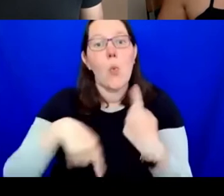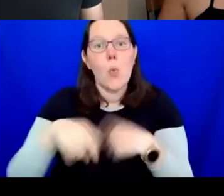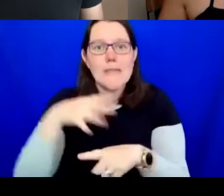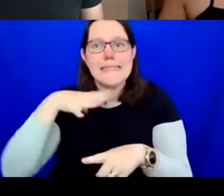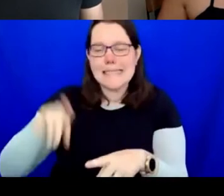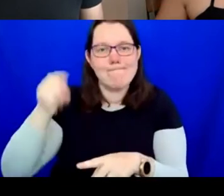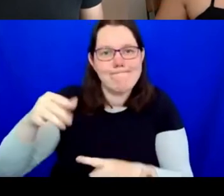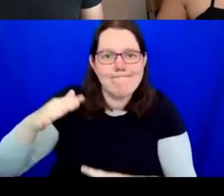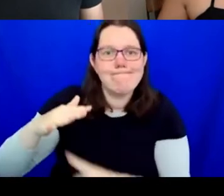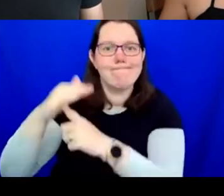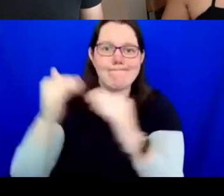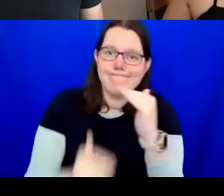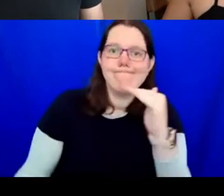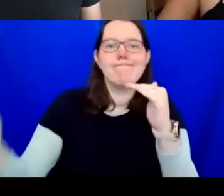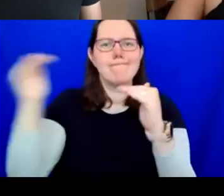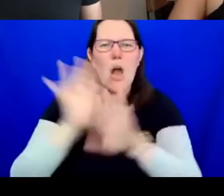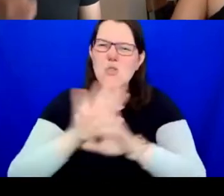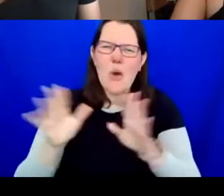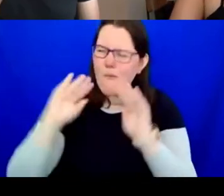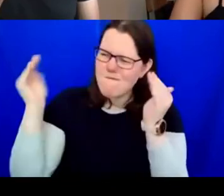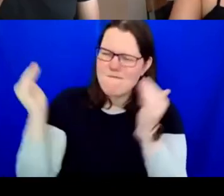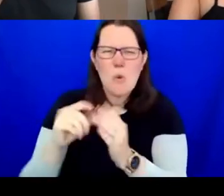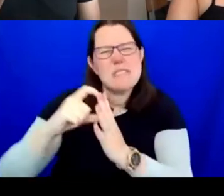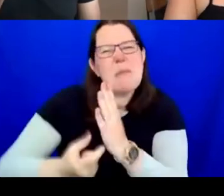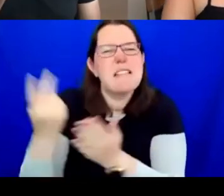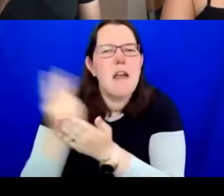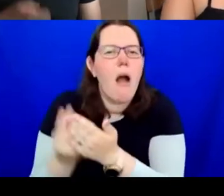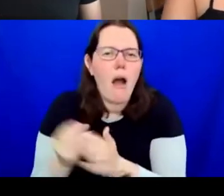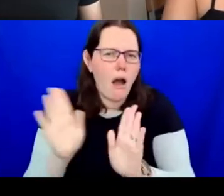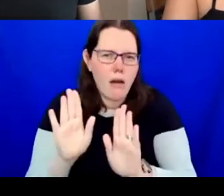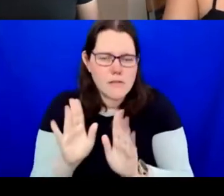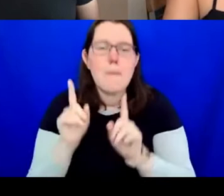of Disability Arts but through the way that artists are intrinsically valued,